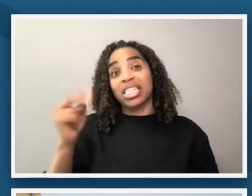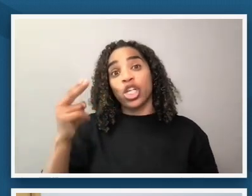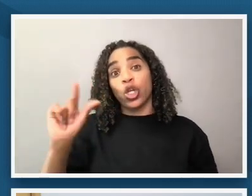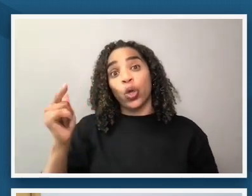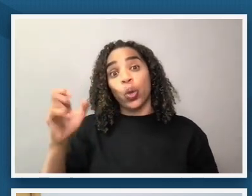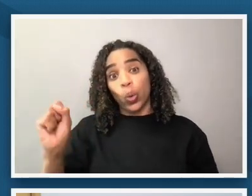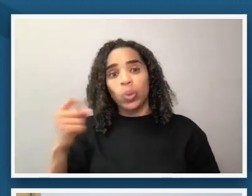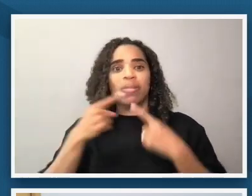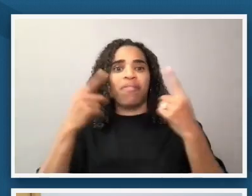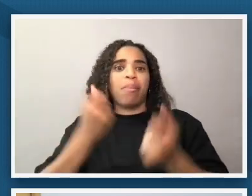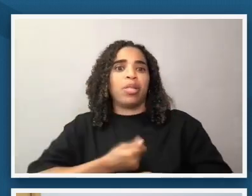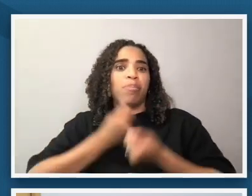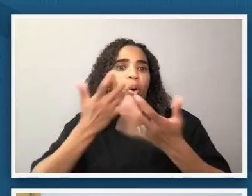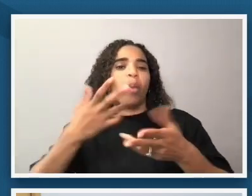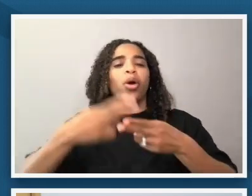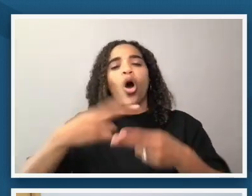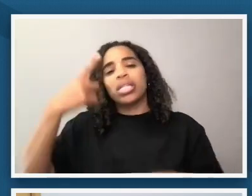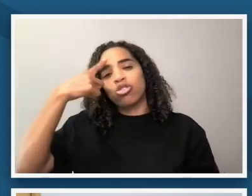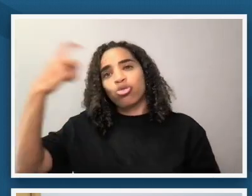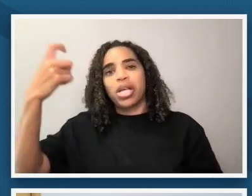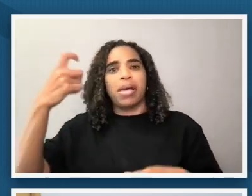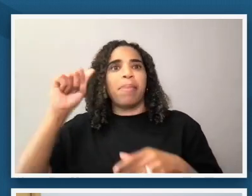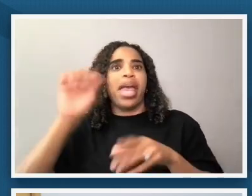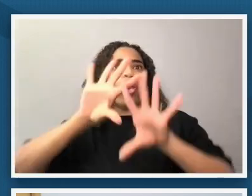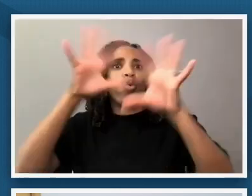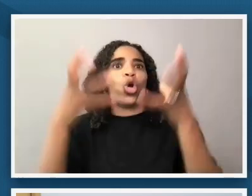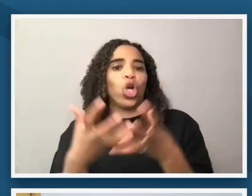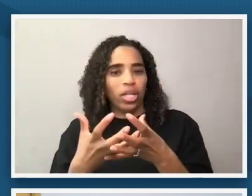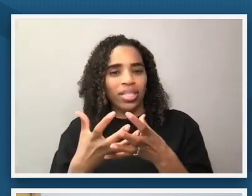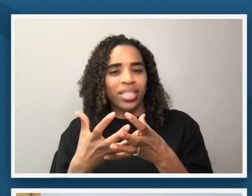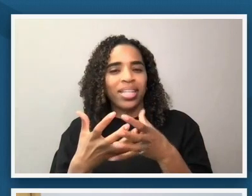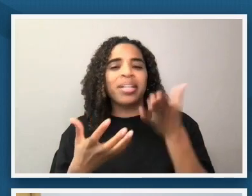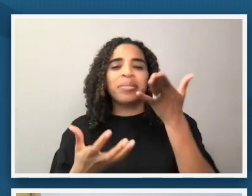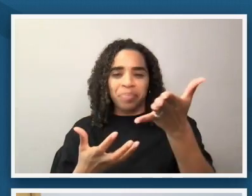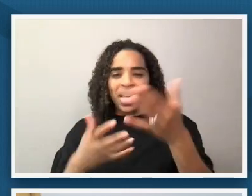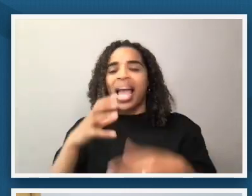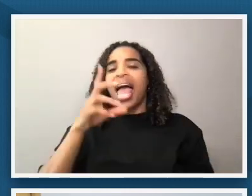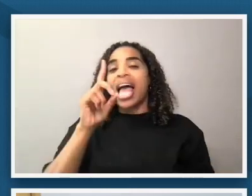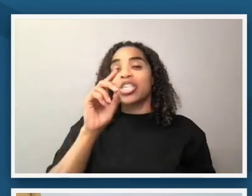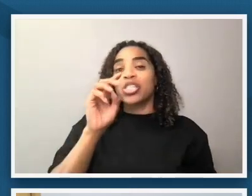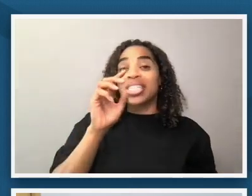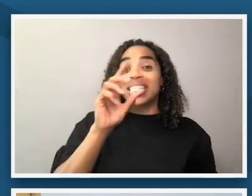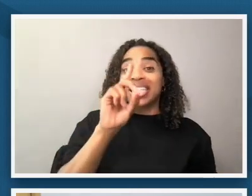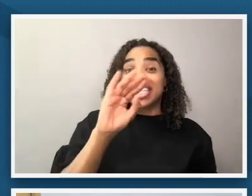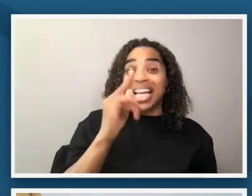participation your time and your energy and in the spirits of douglas and louis